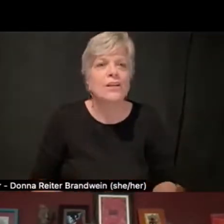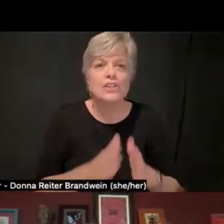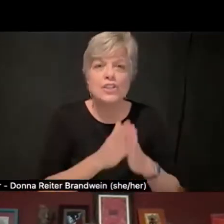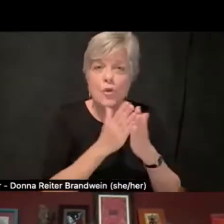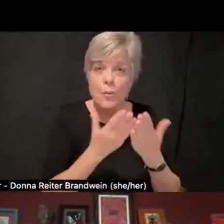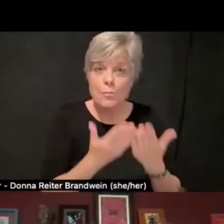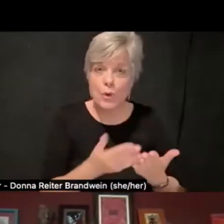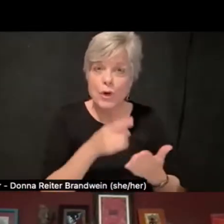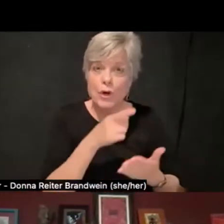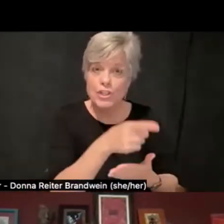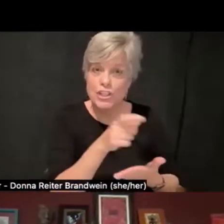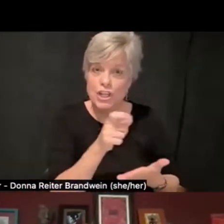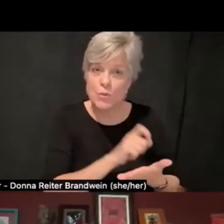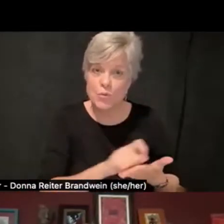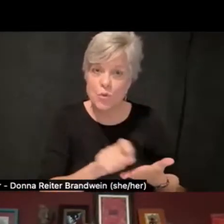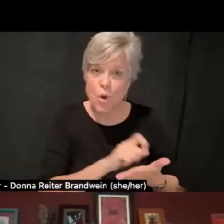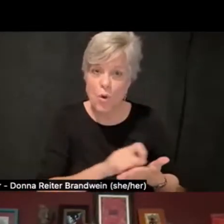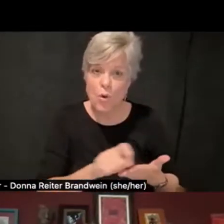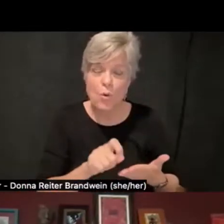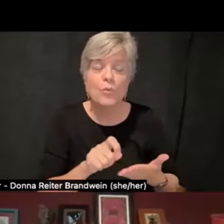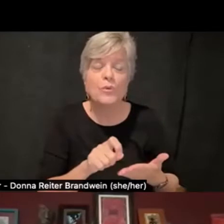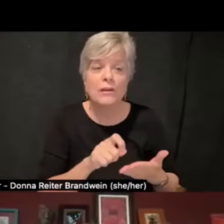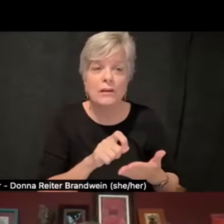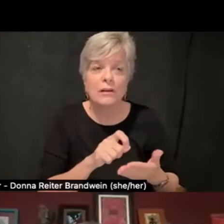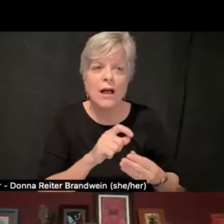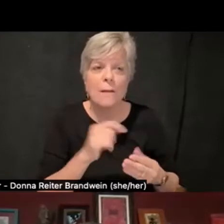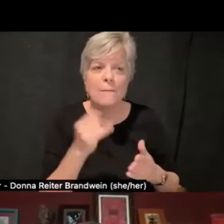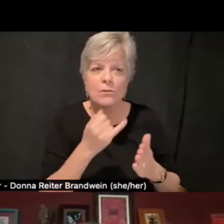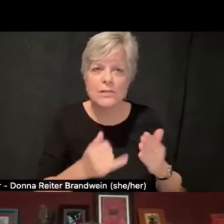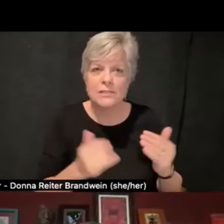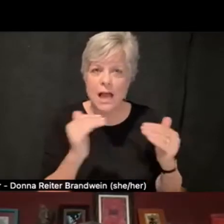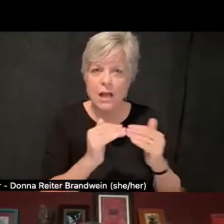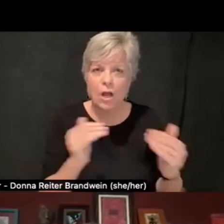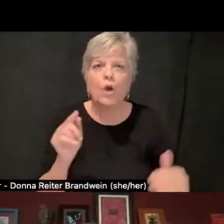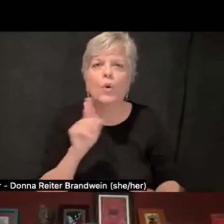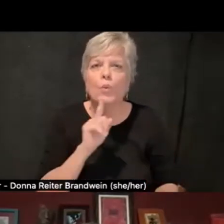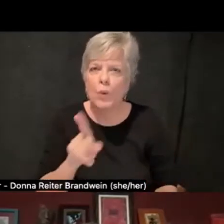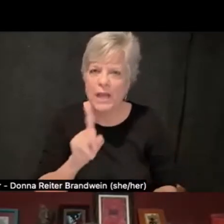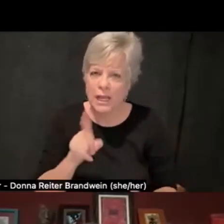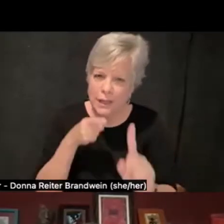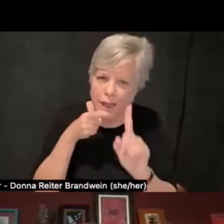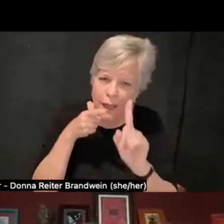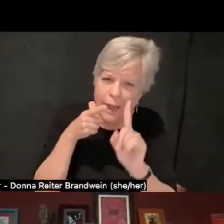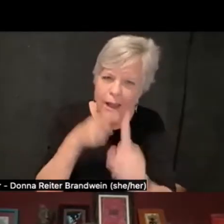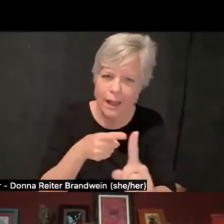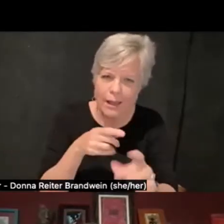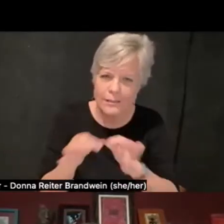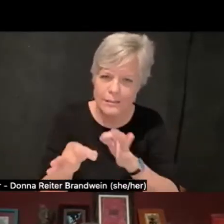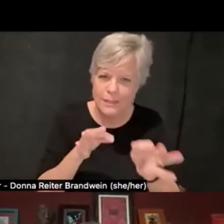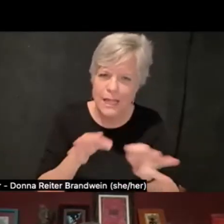in this format I'm sharing here really gets at that and the importance of not just bashing